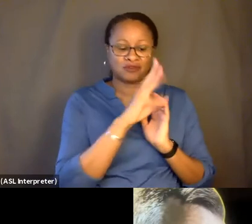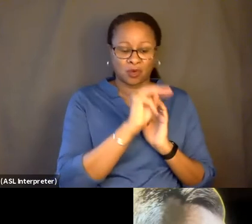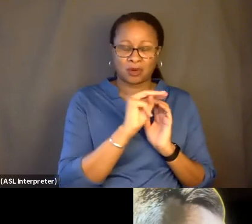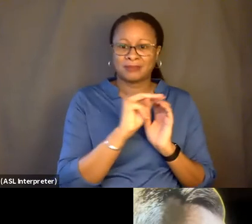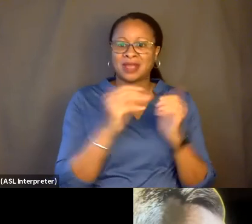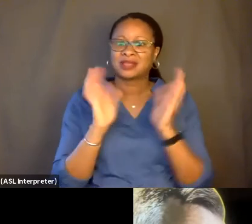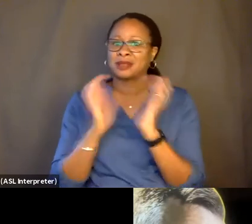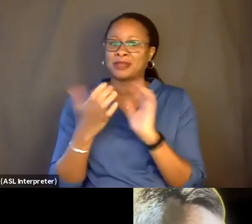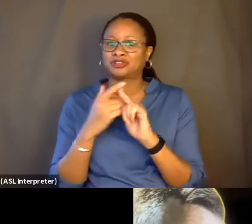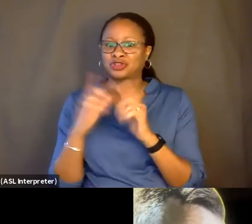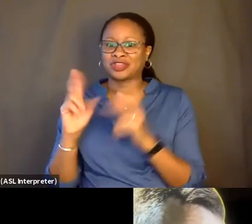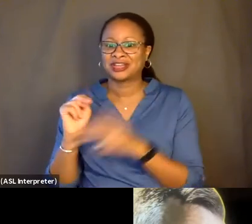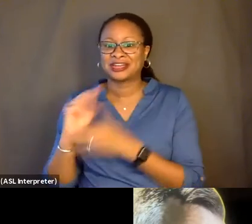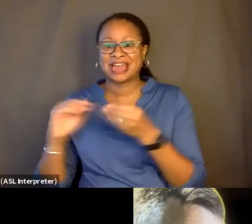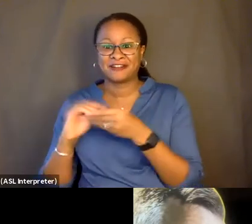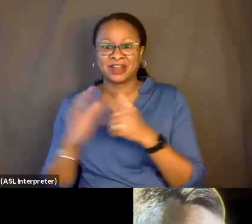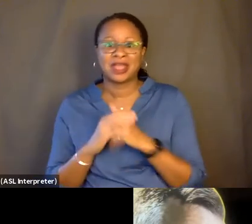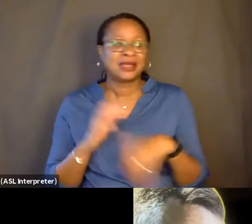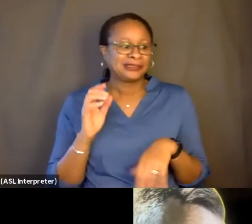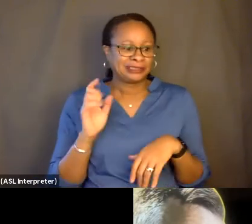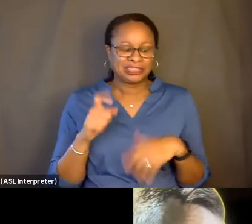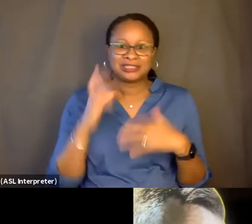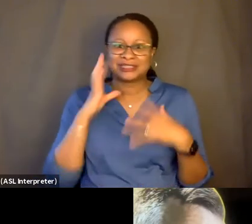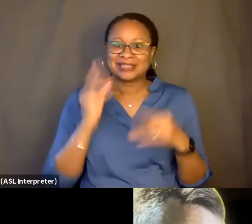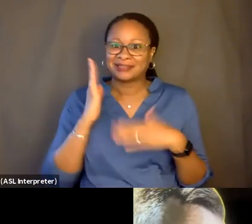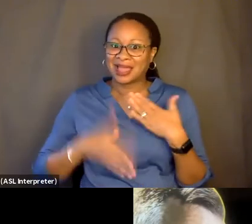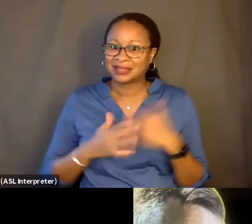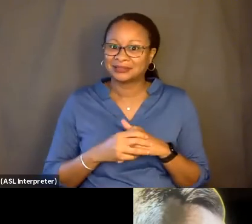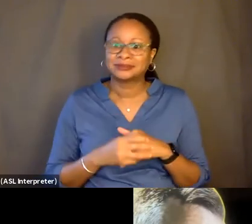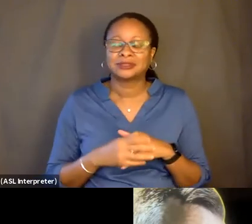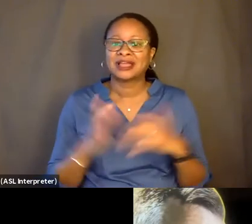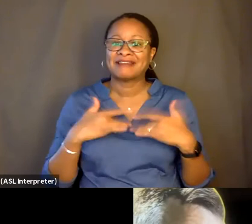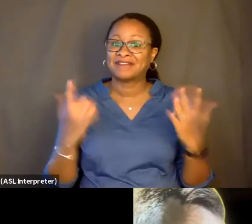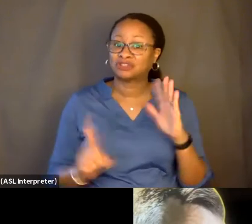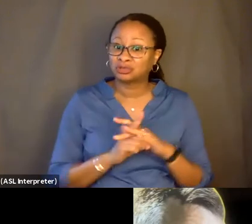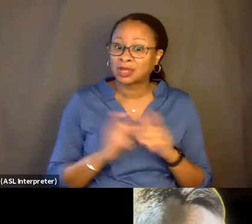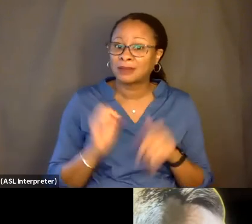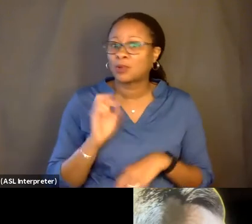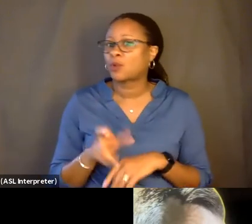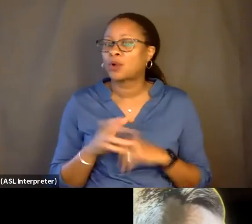You have an event coming up or you shoot a scene or something, you're like, that's my ending. It just happened. So what was your ending originally?